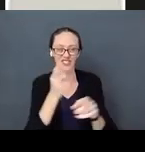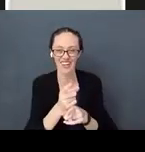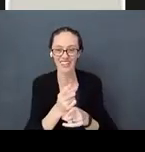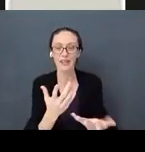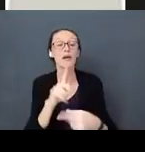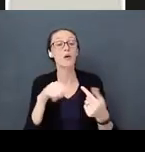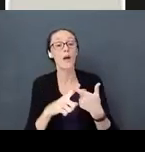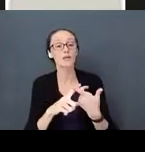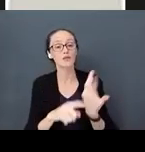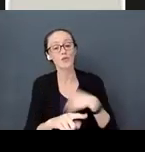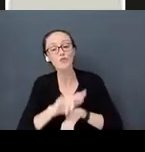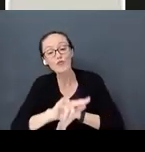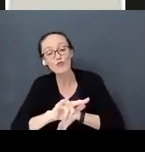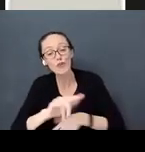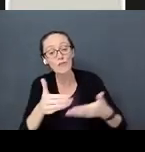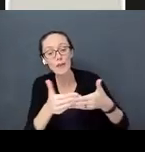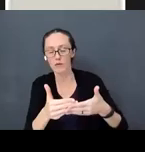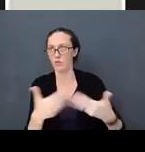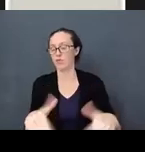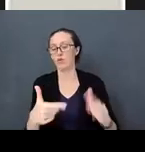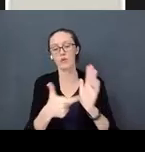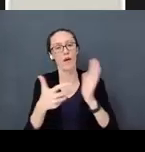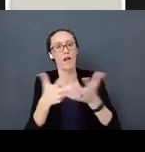babies take a lot of work, they take a lot of attention, and they need touch.